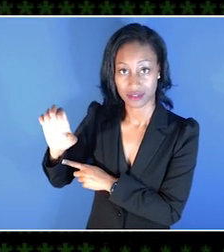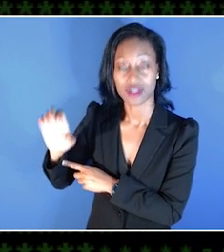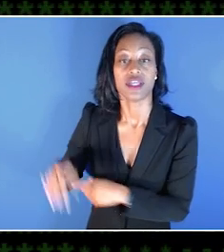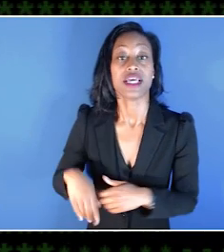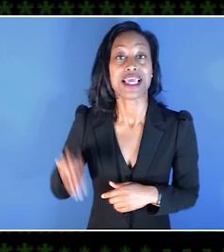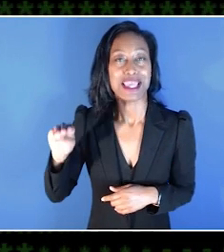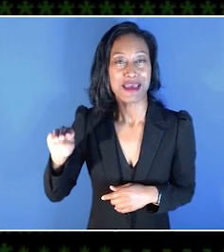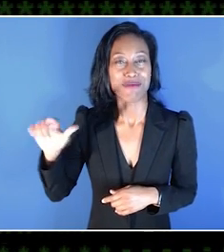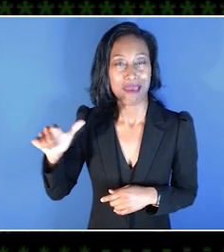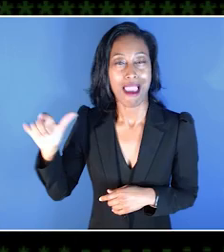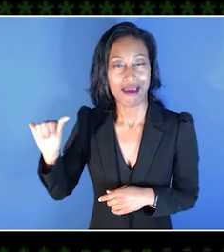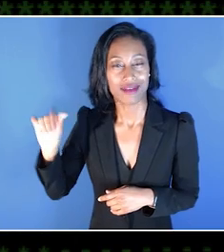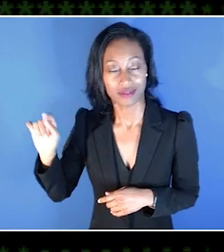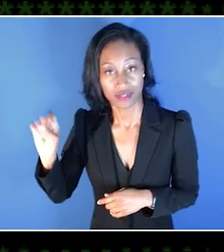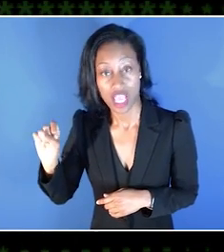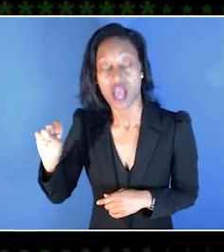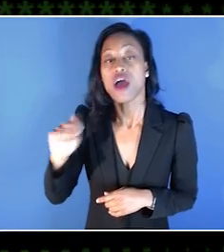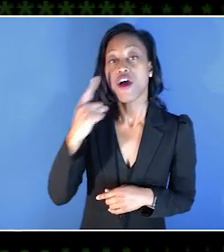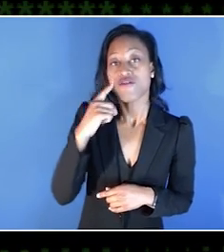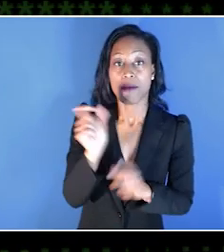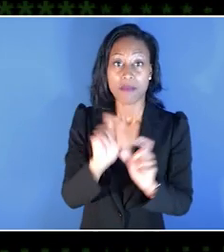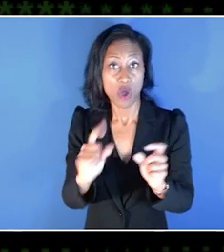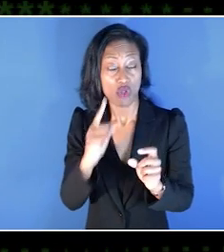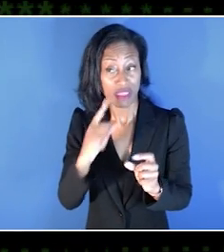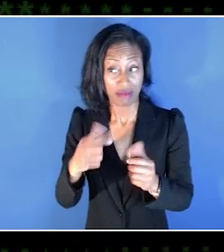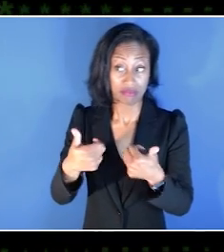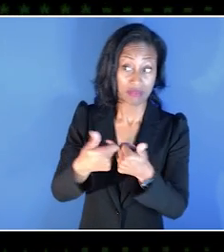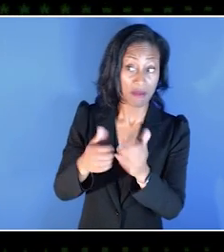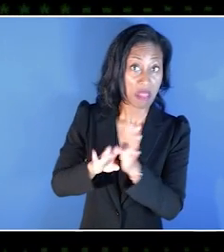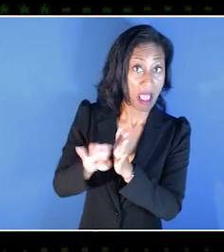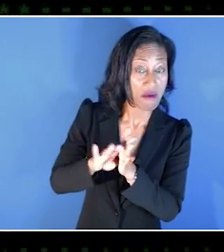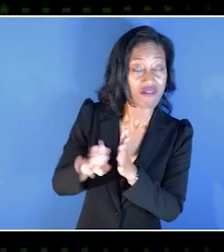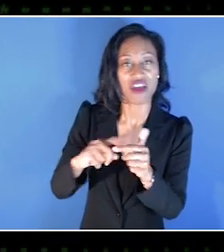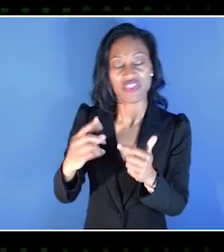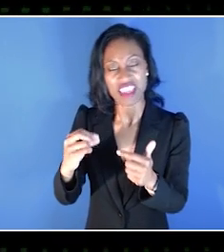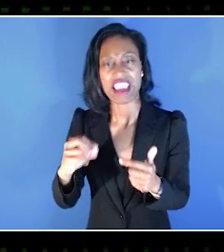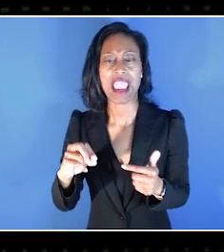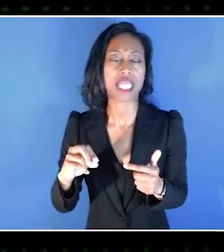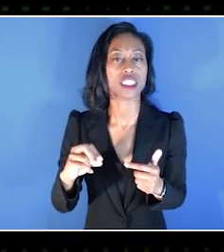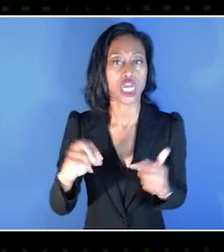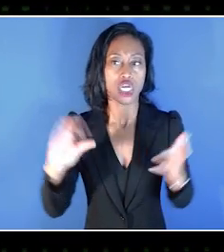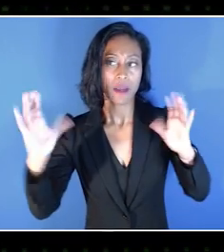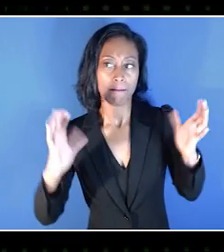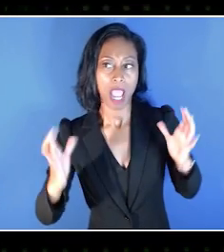where they can get their title validated for accessibility against the Xbox Accessibility Guidelines.